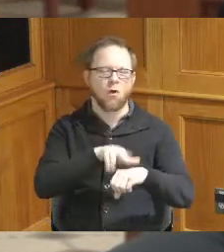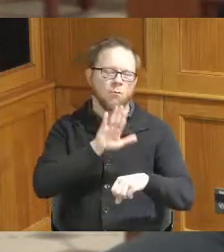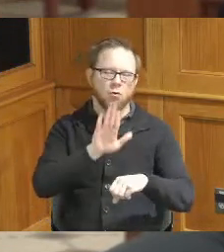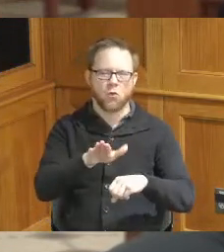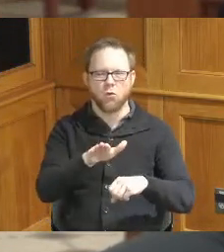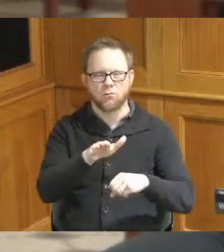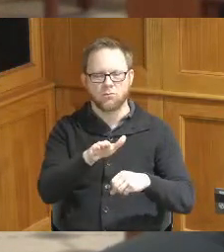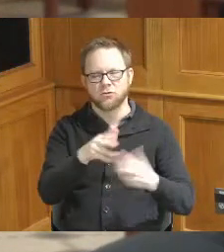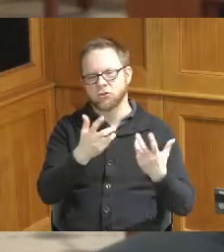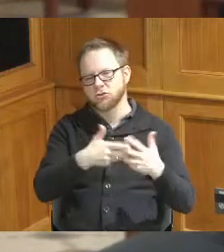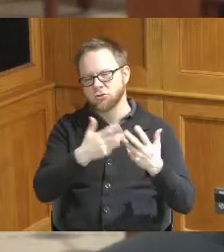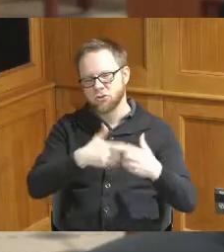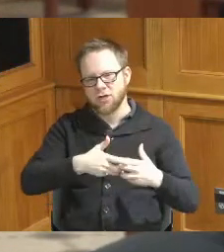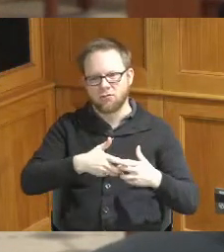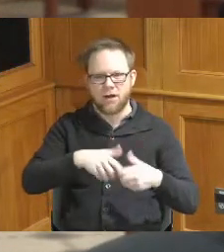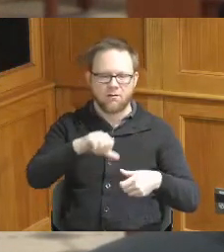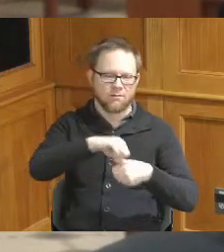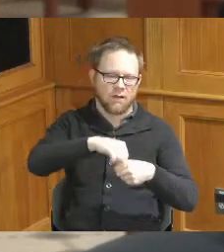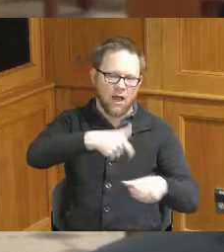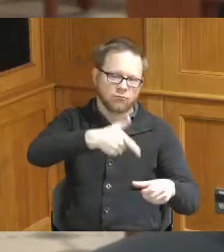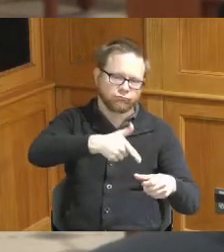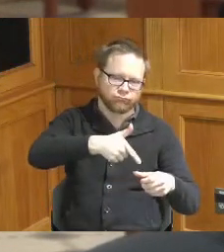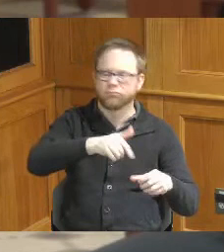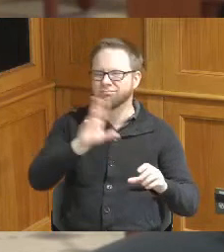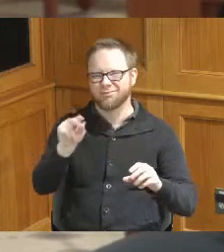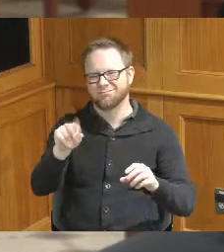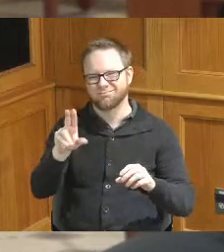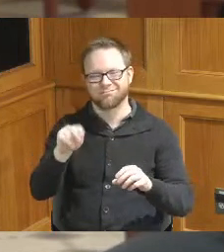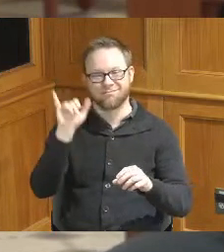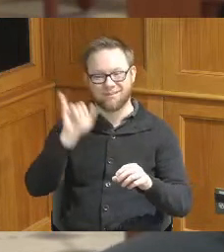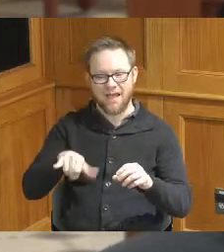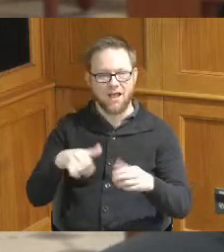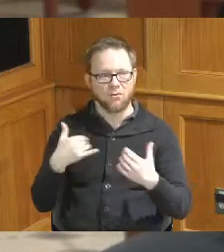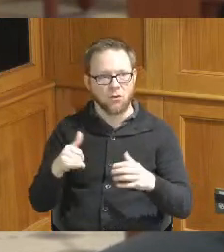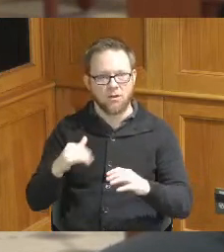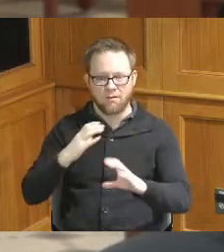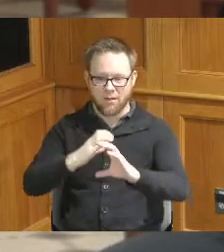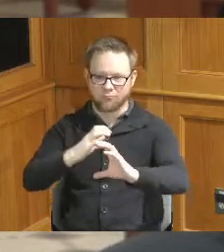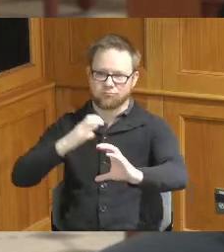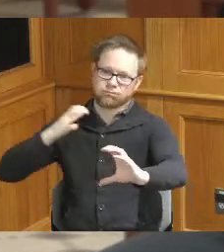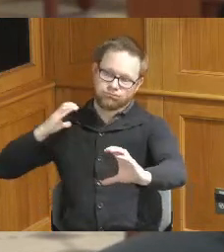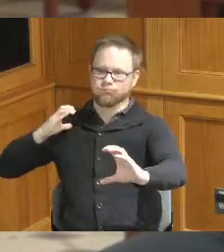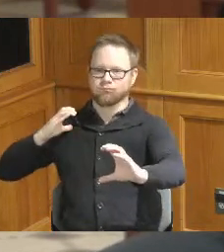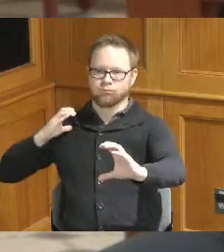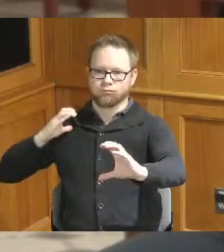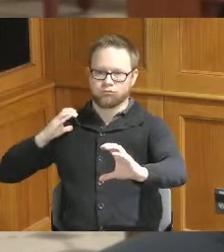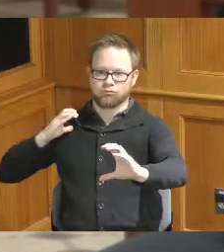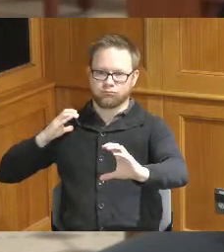know potentially uses for their home or a camper these are semi-track mounted turbine generators